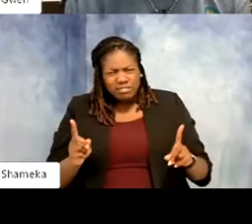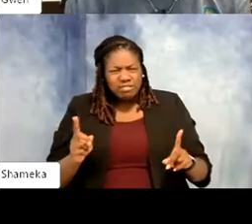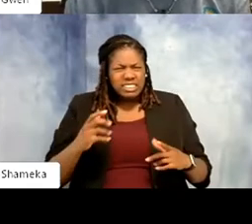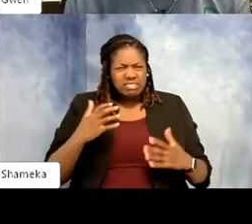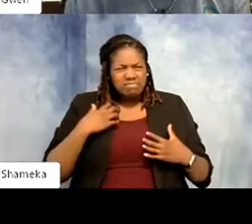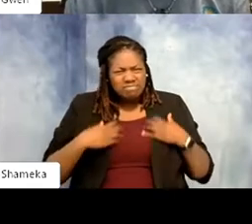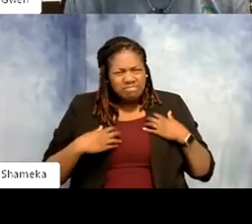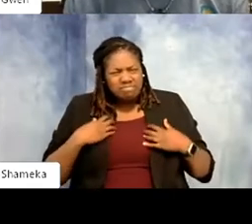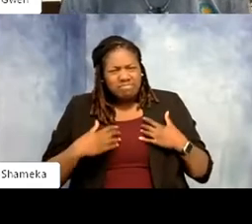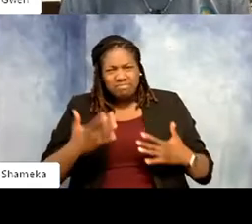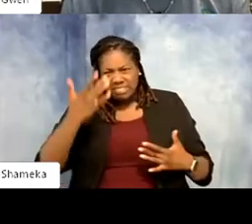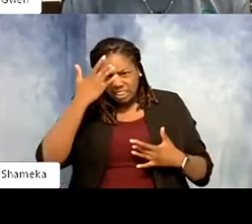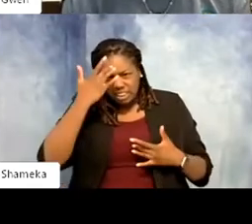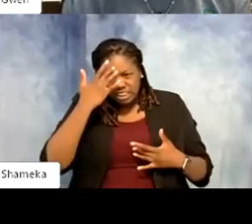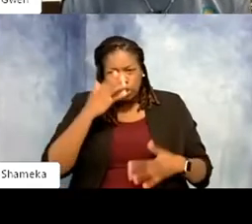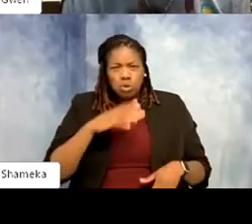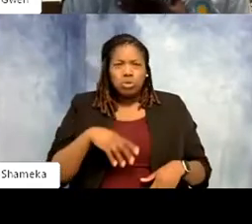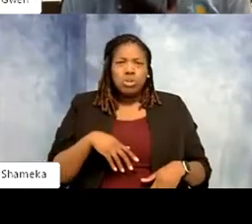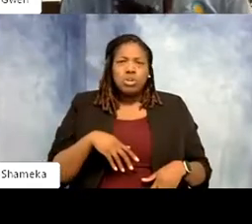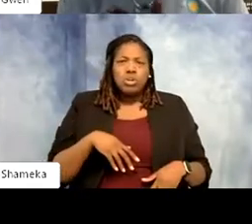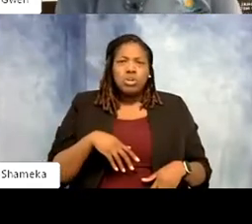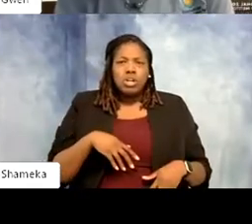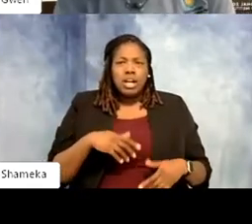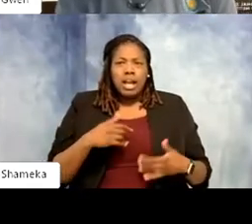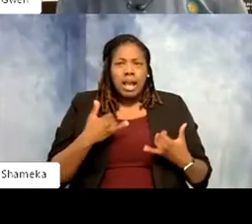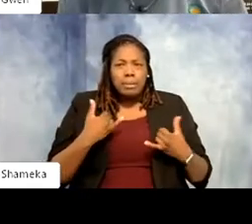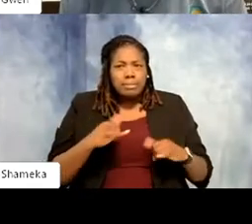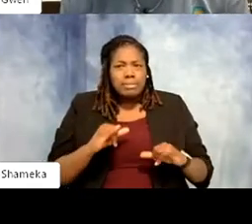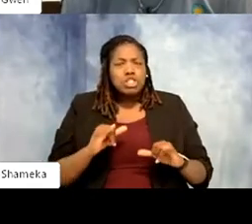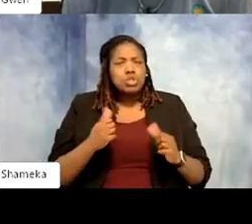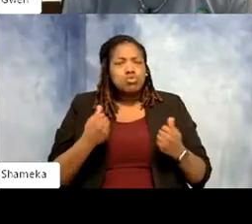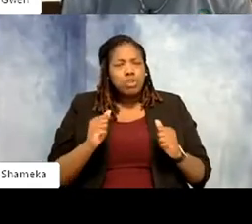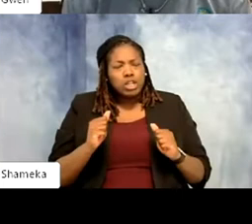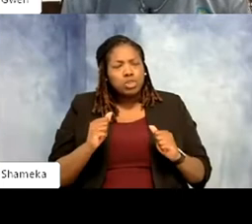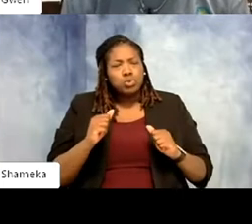the back of your hand or you try to. I'm still improving on that method. It's like I can go